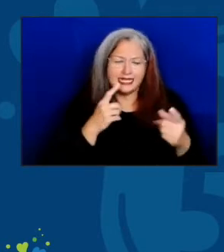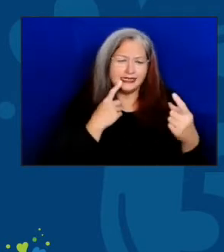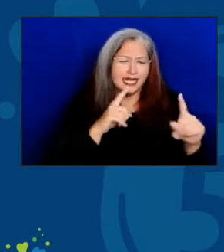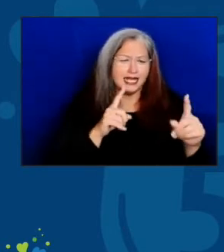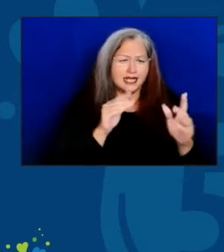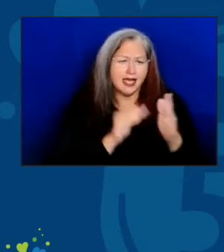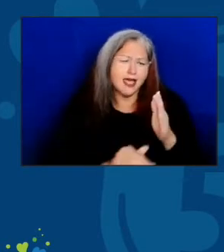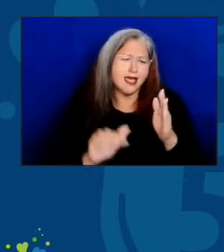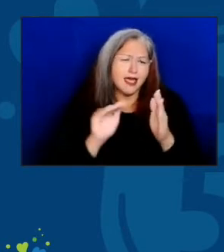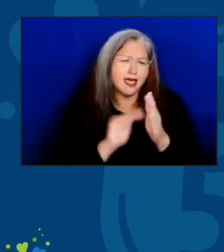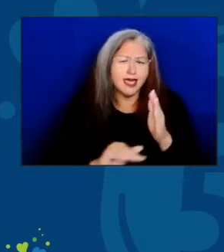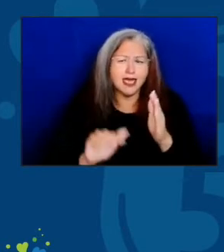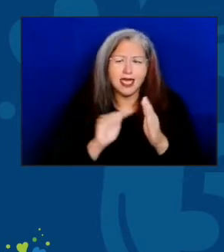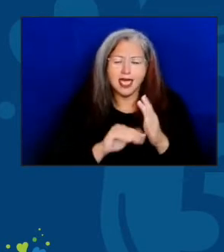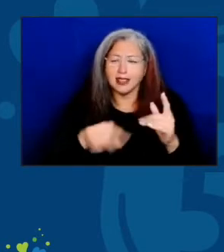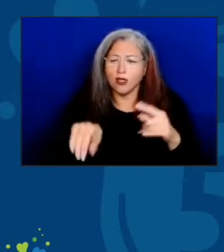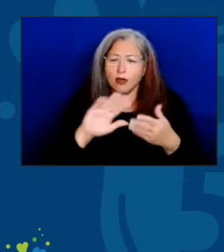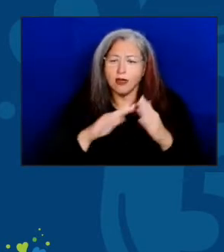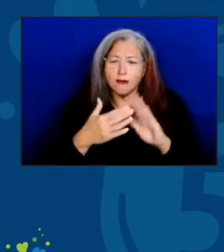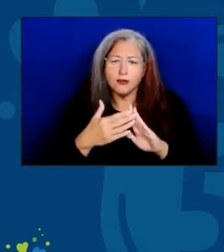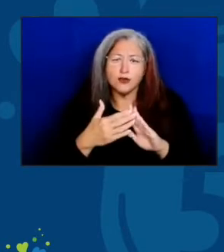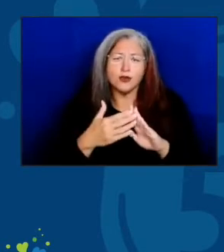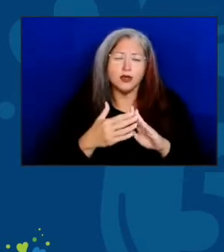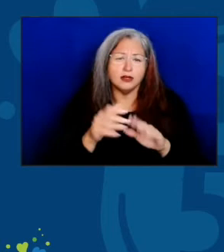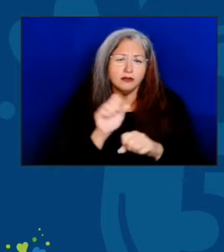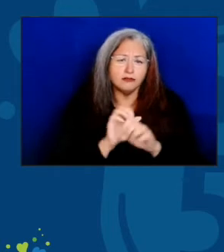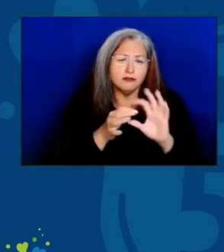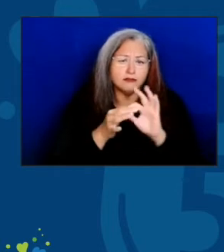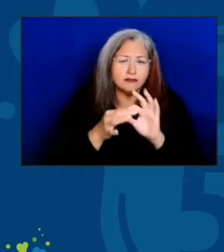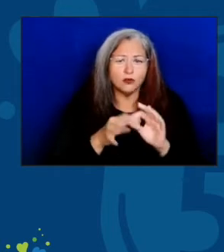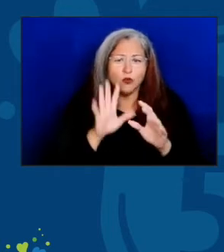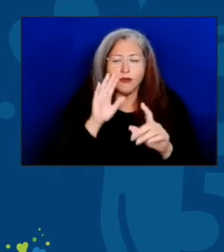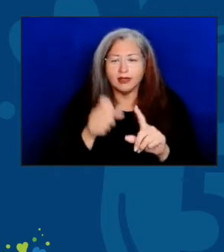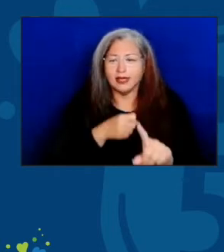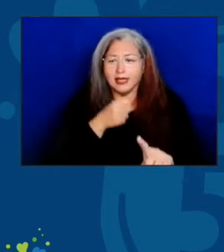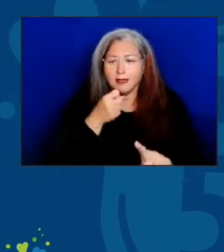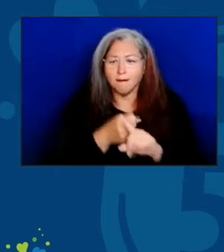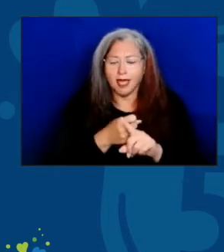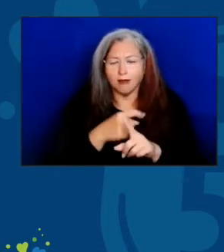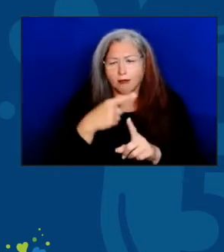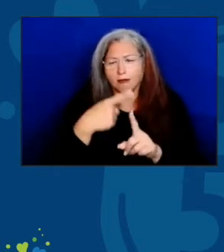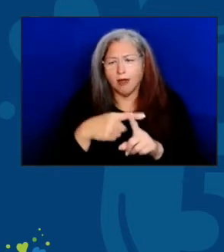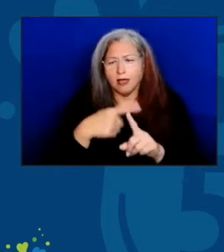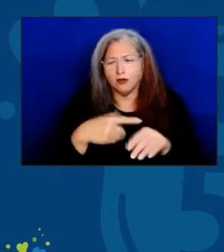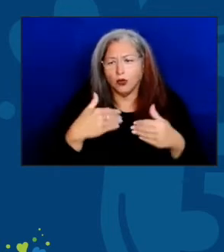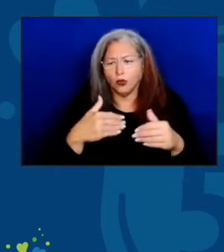and community after community impacted positively. I've worked with many people